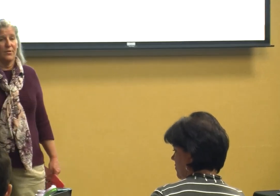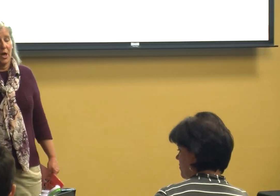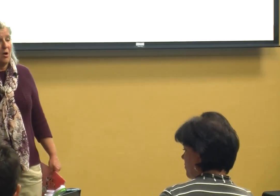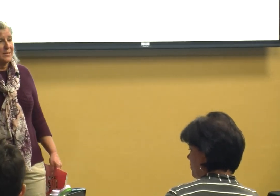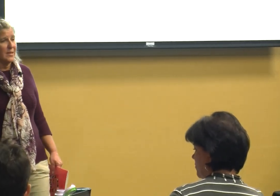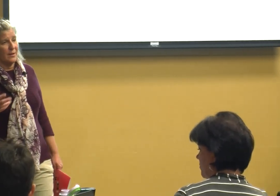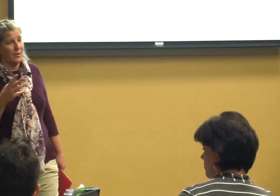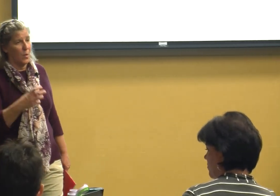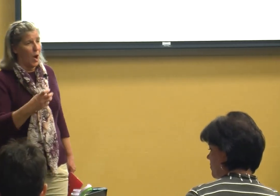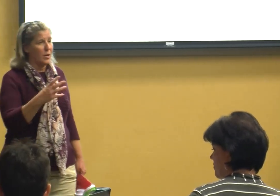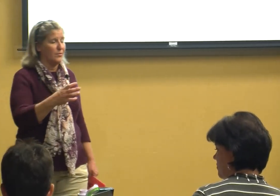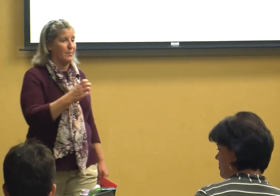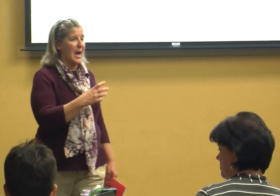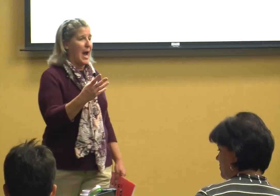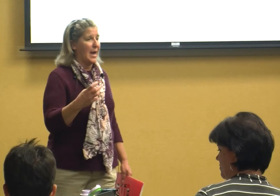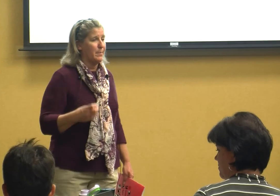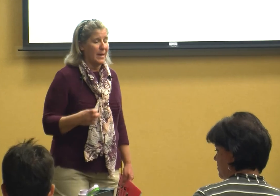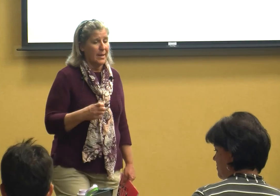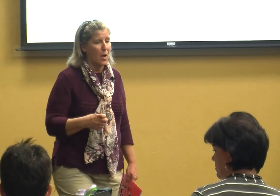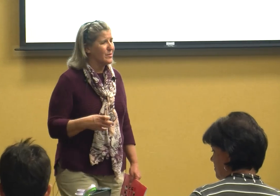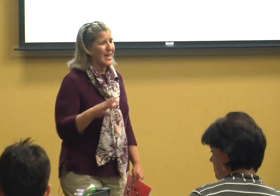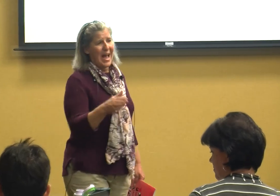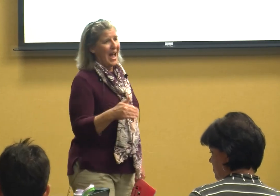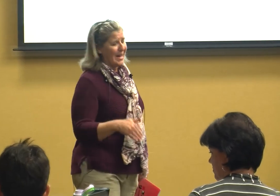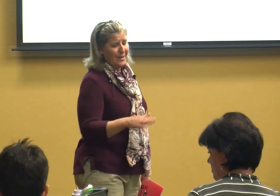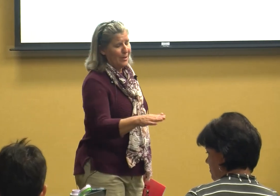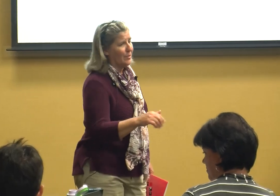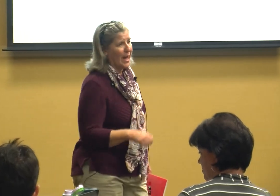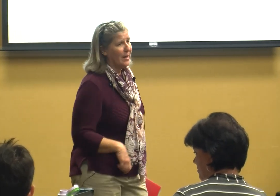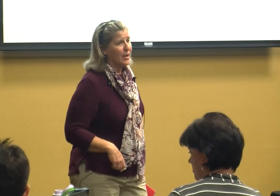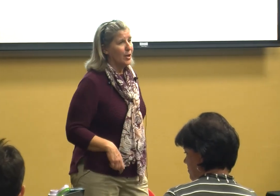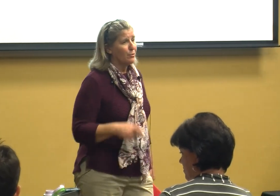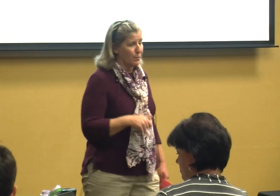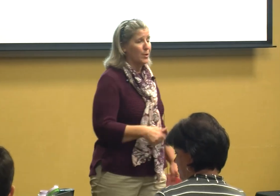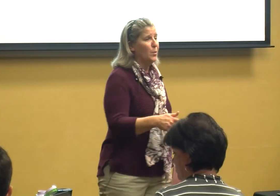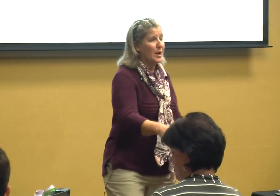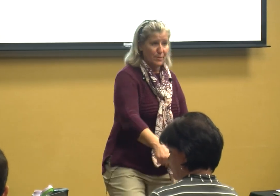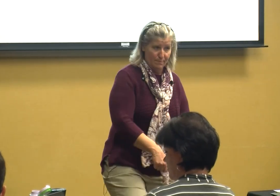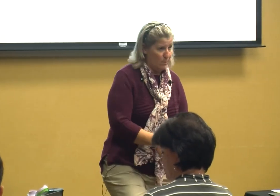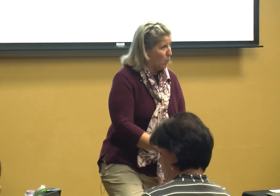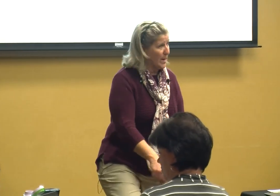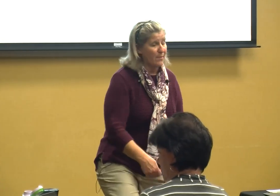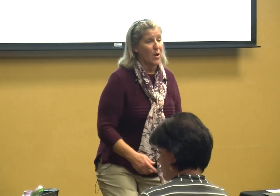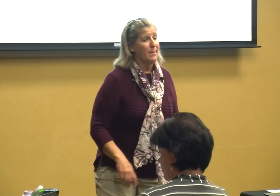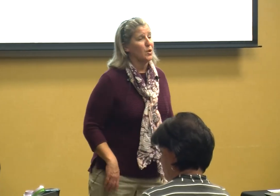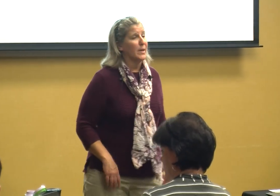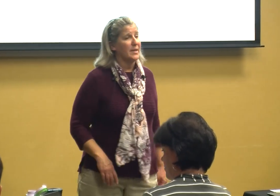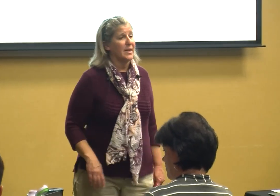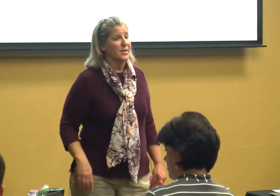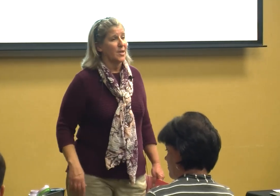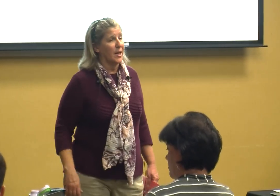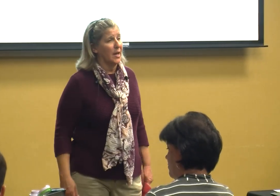the concept you know all of my IEP goals I can do that through whatever I'm doing to teach that kid